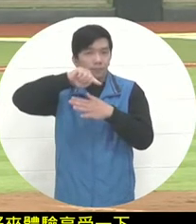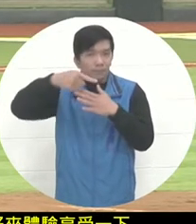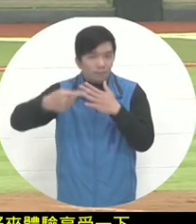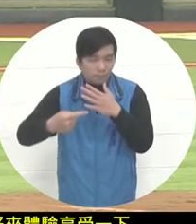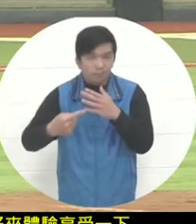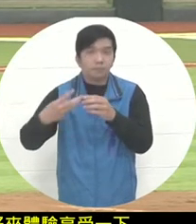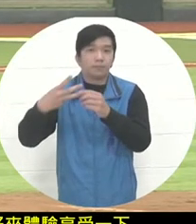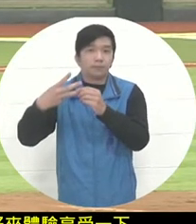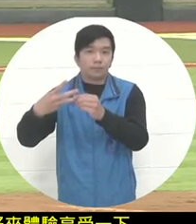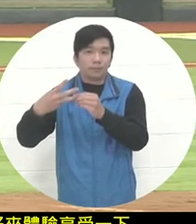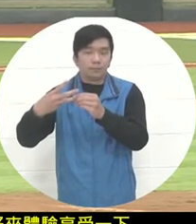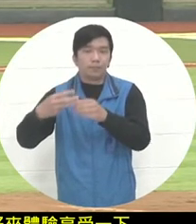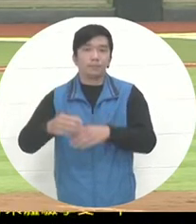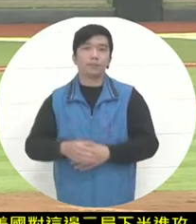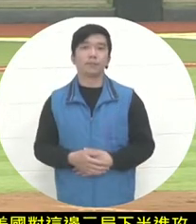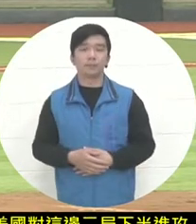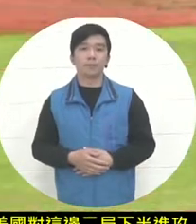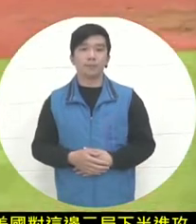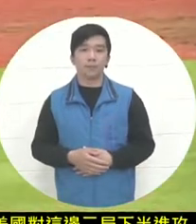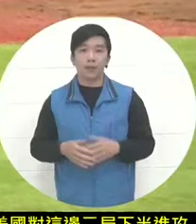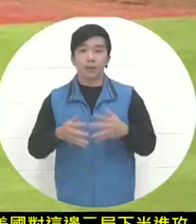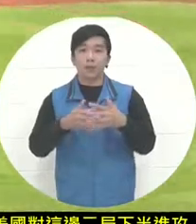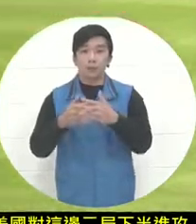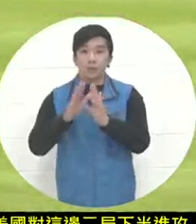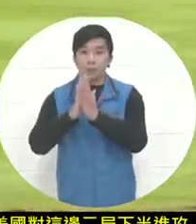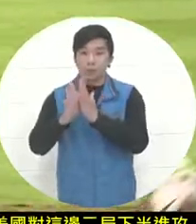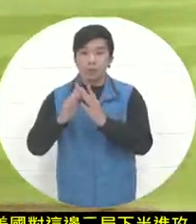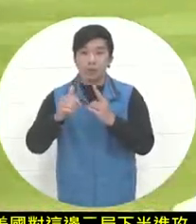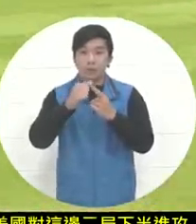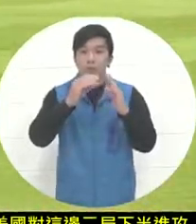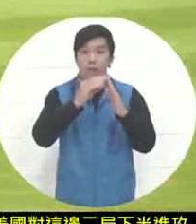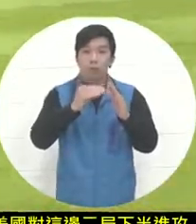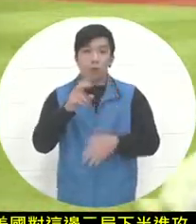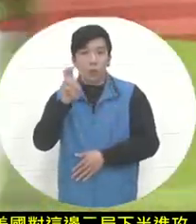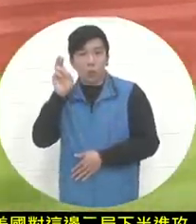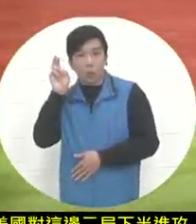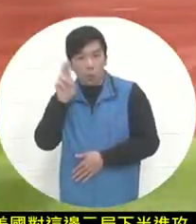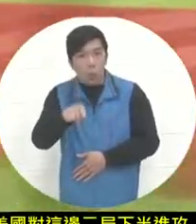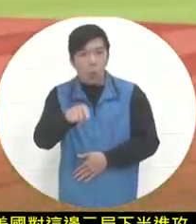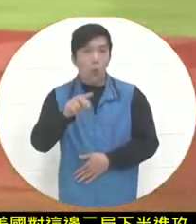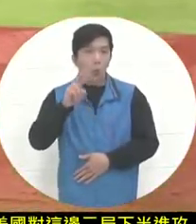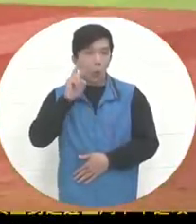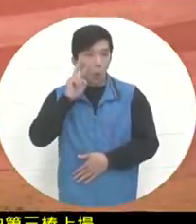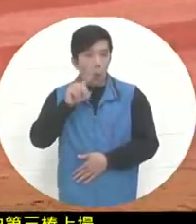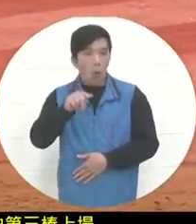Because of an offensive in the first inning, the ball was like wow. It felt like wow.